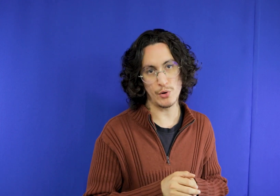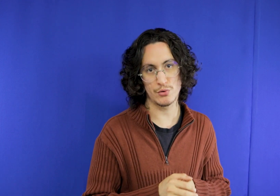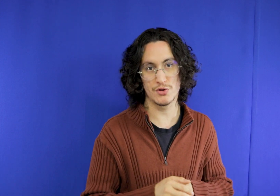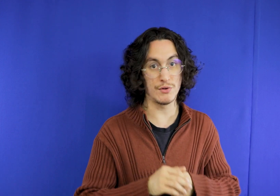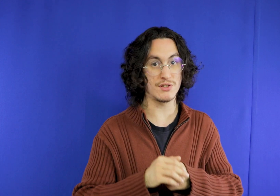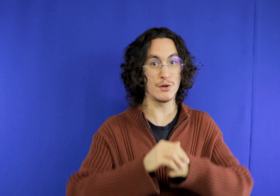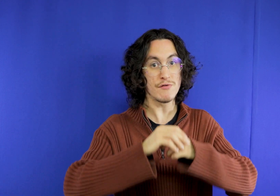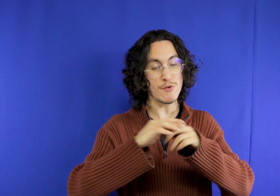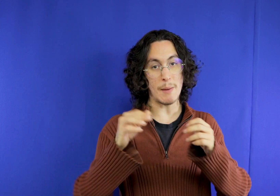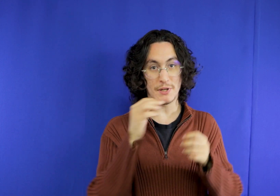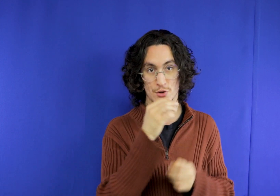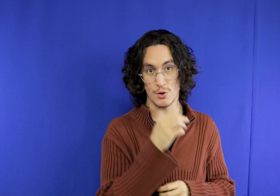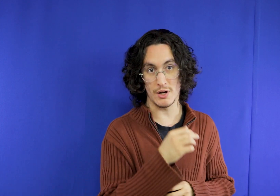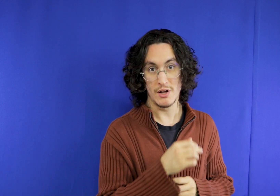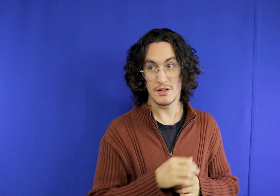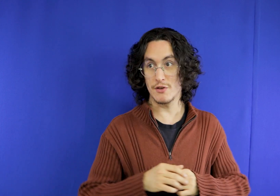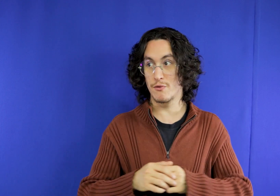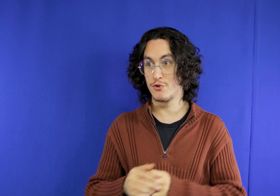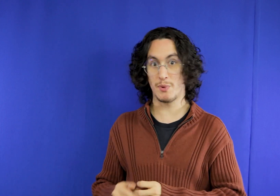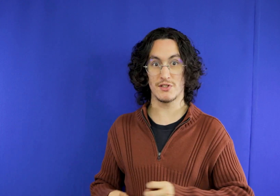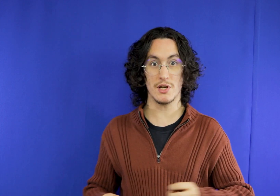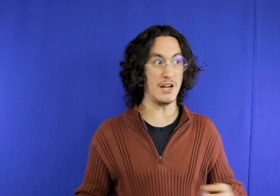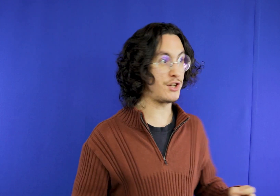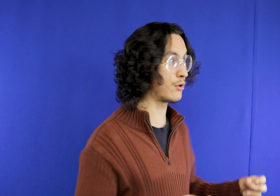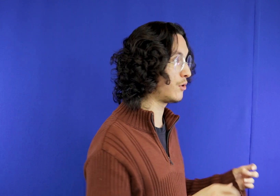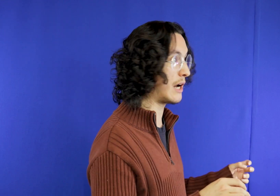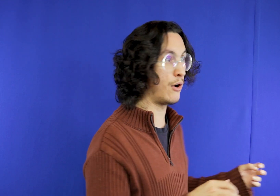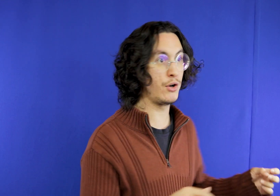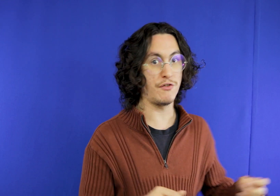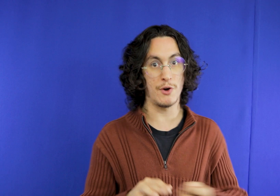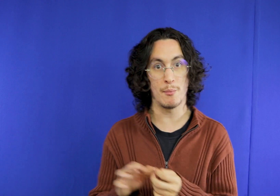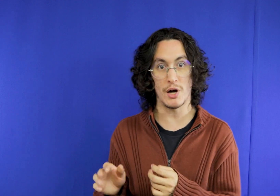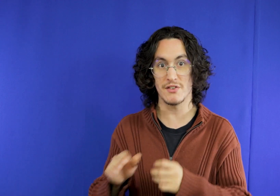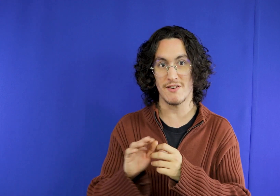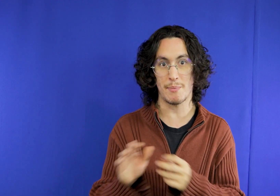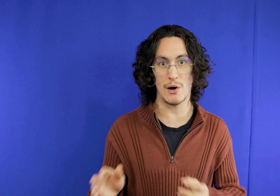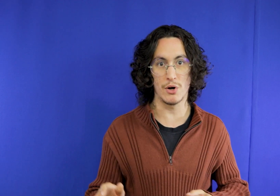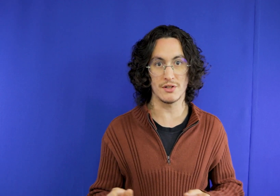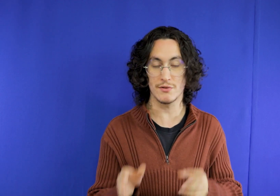one. If you are not a person like that, spend some time, look, went away already go to